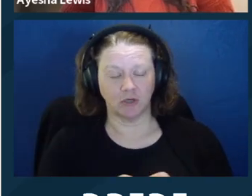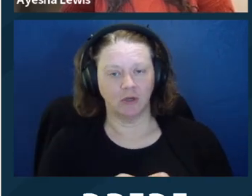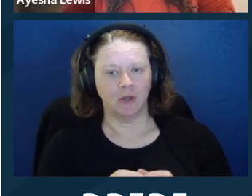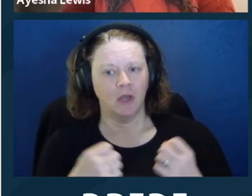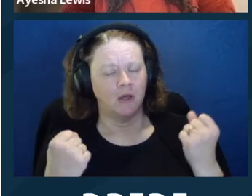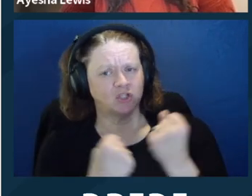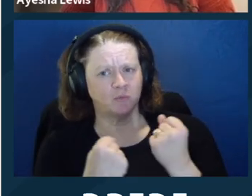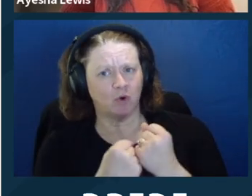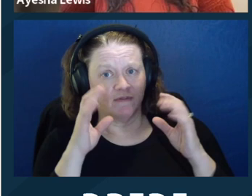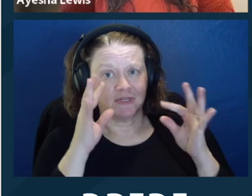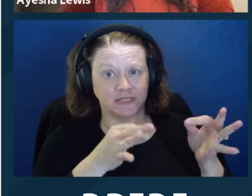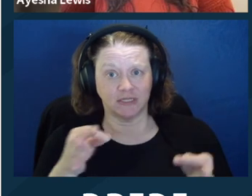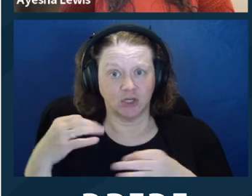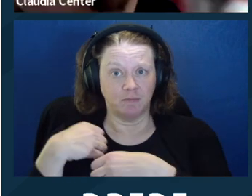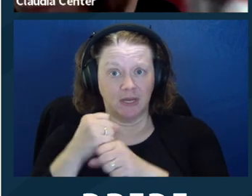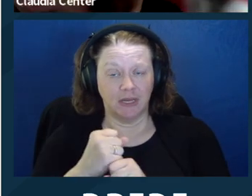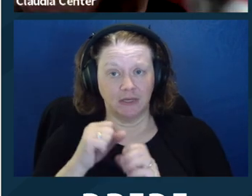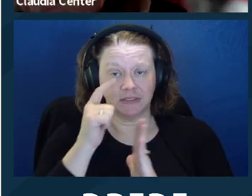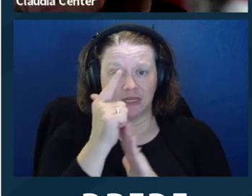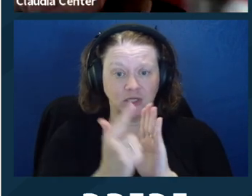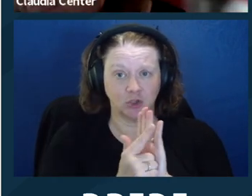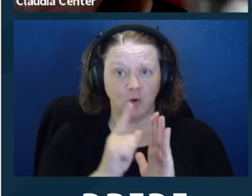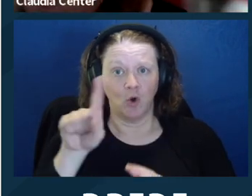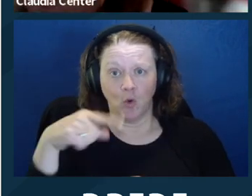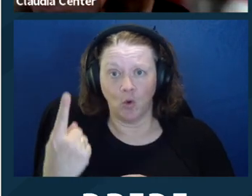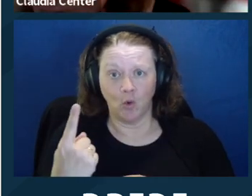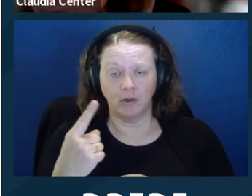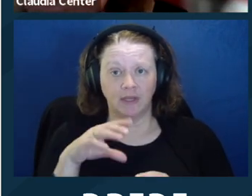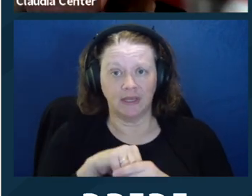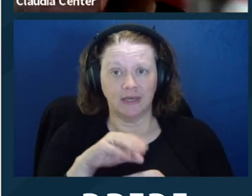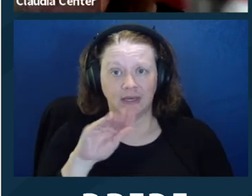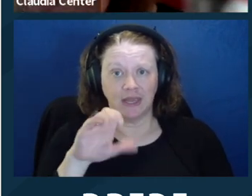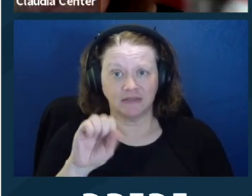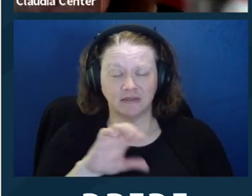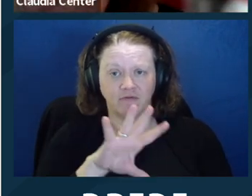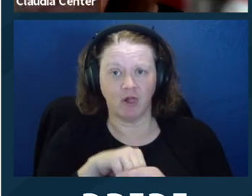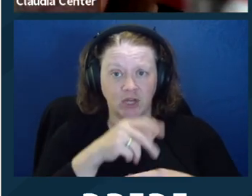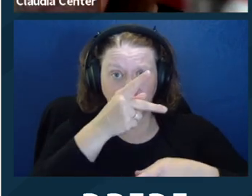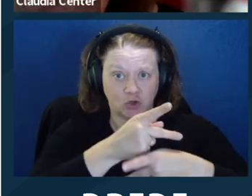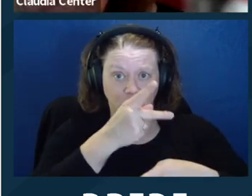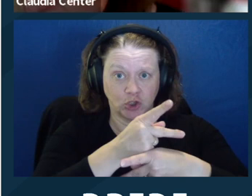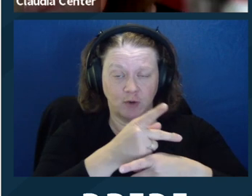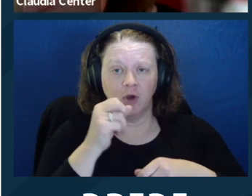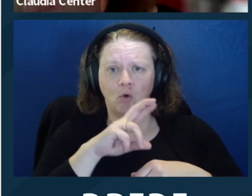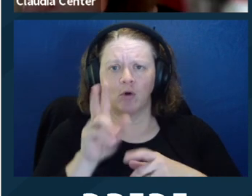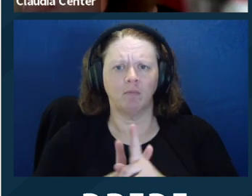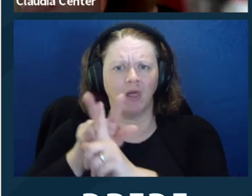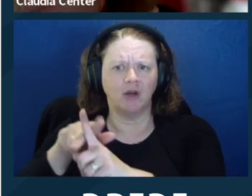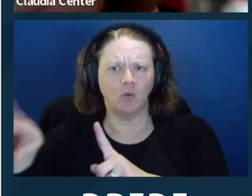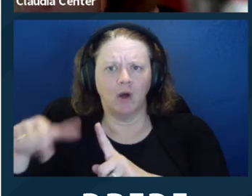Okay. Next question. Is the supportive decisionmaking statute only